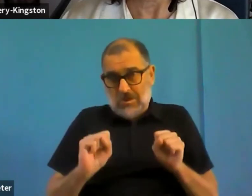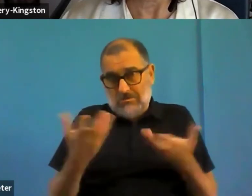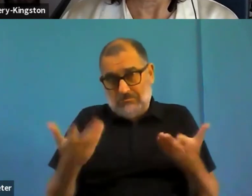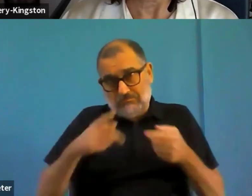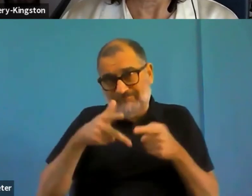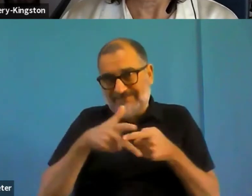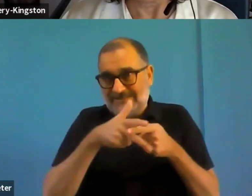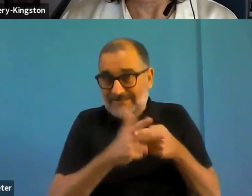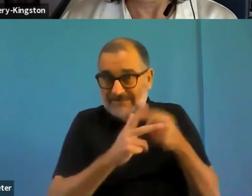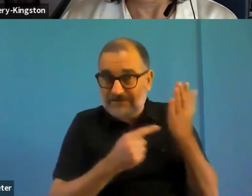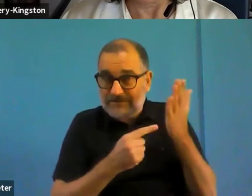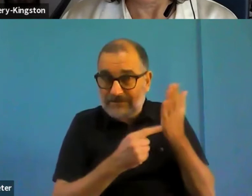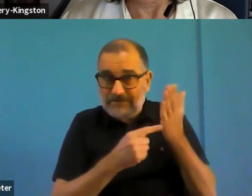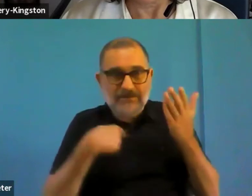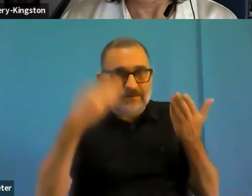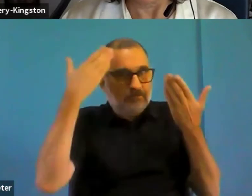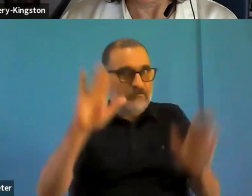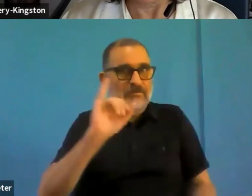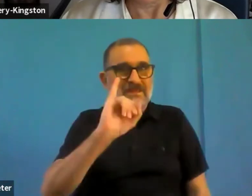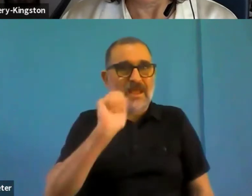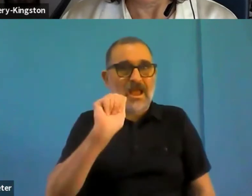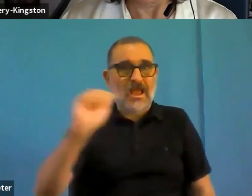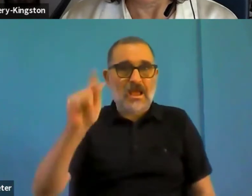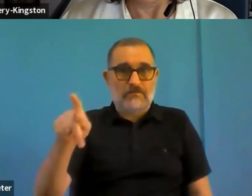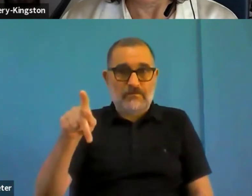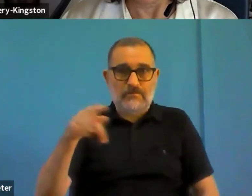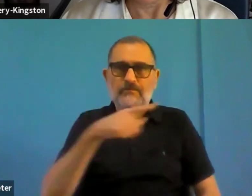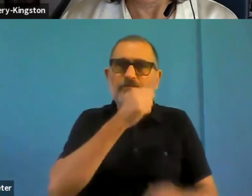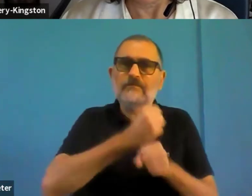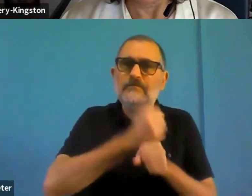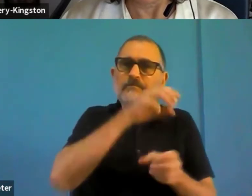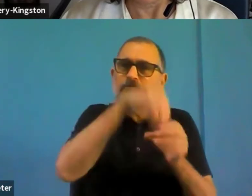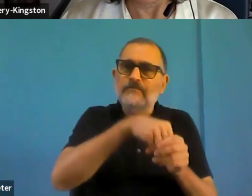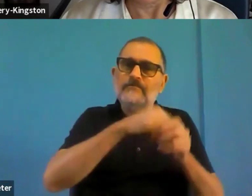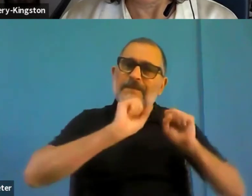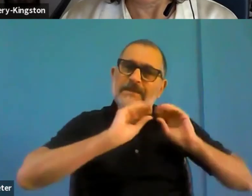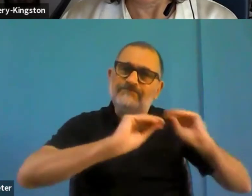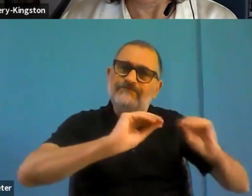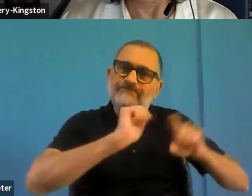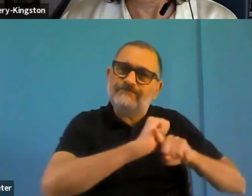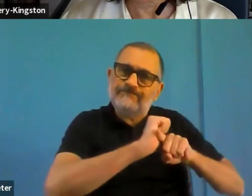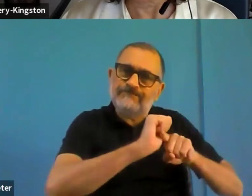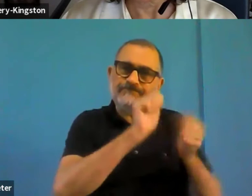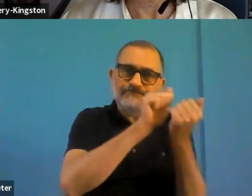will in time make sure that no more companies like the one providing the inaccessible COVID